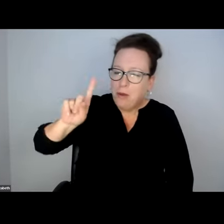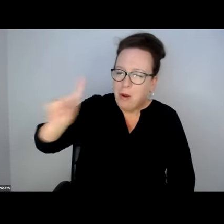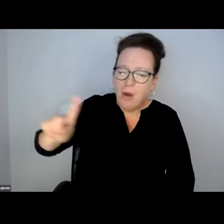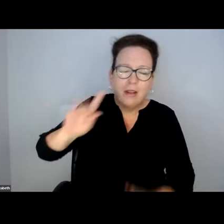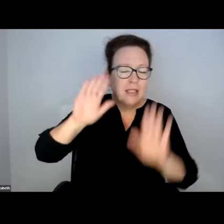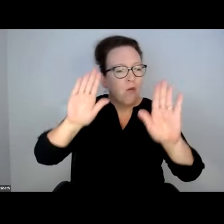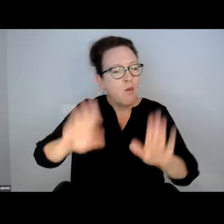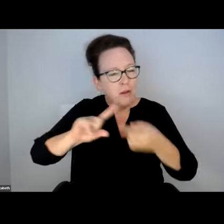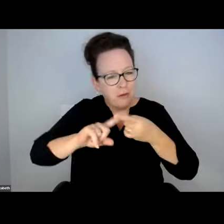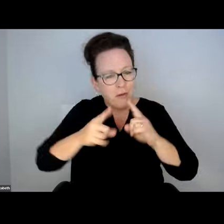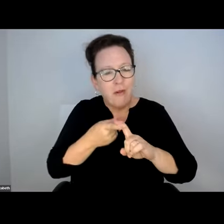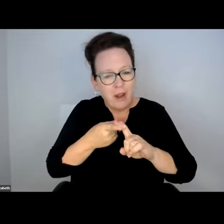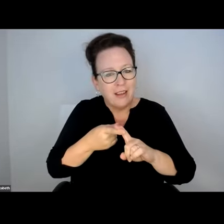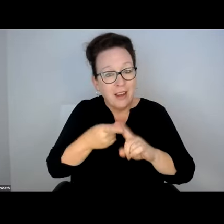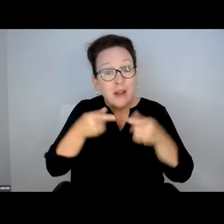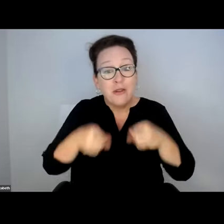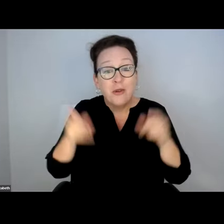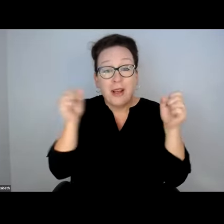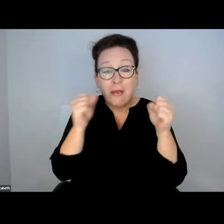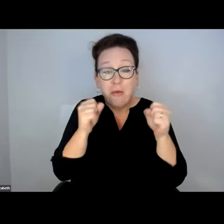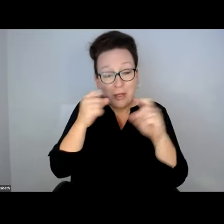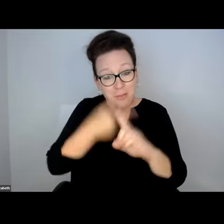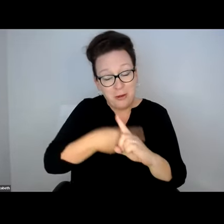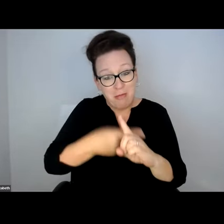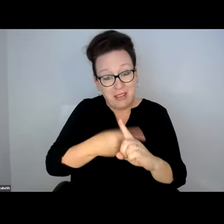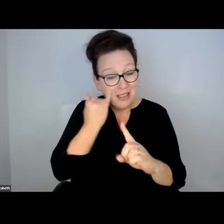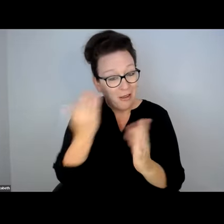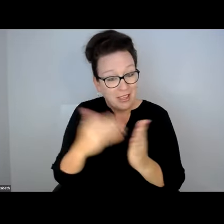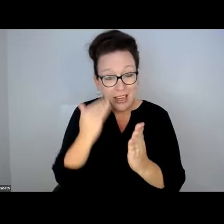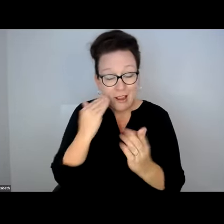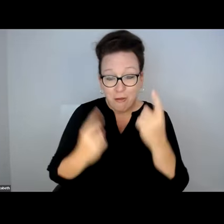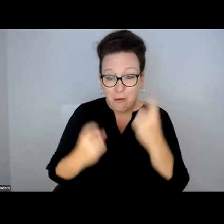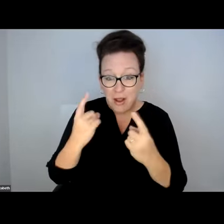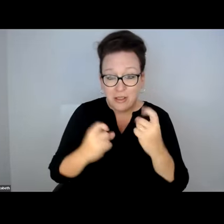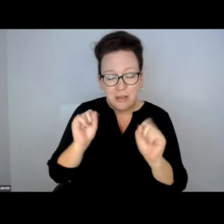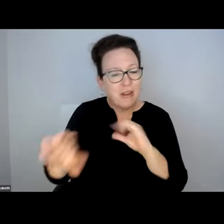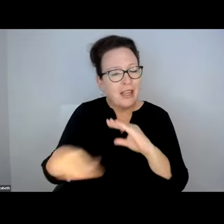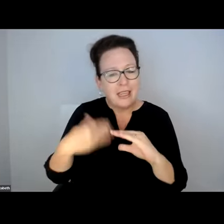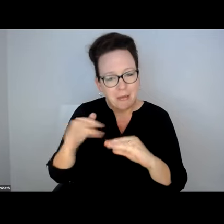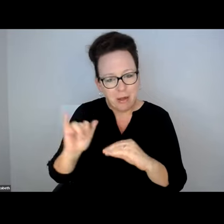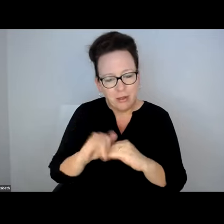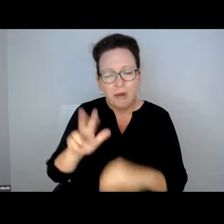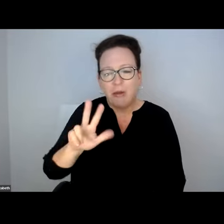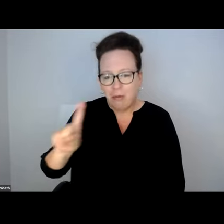GET IT CLEARED. 311 IS A GREAT FUN IN THE WINTER MONTHS.